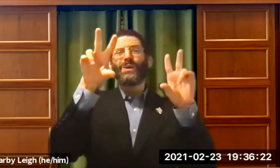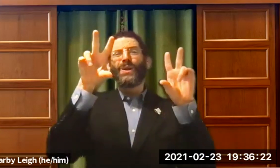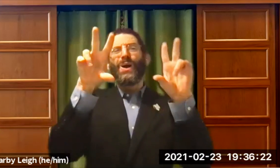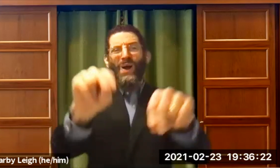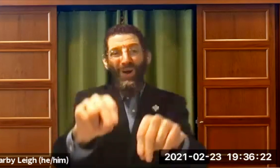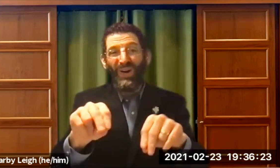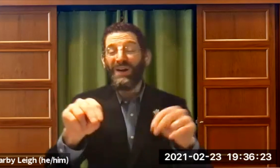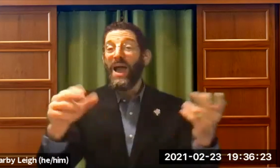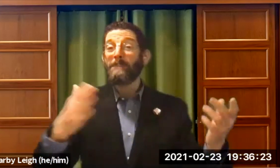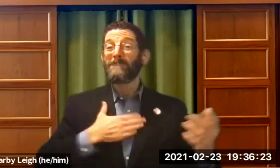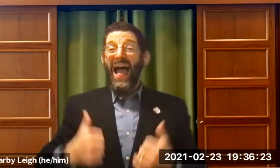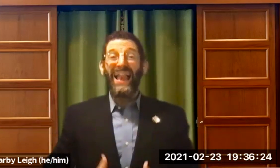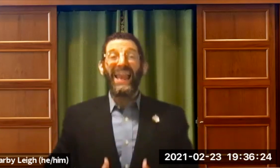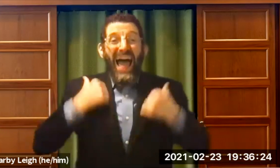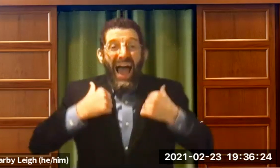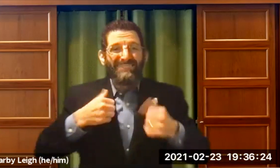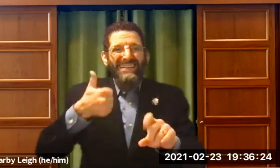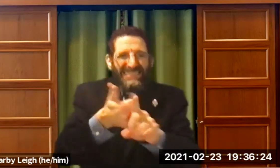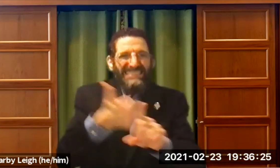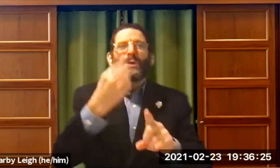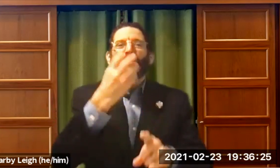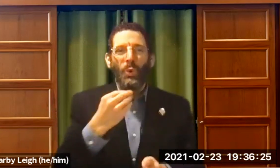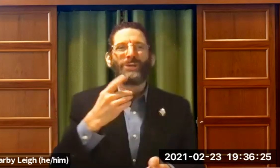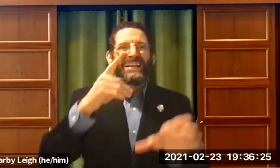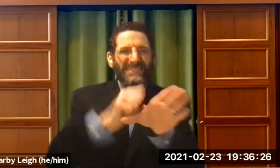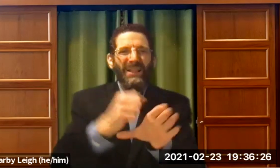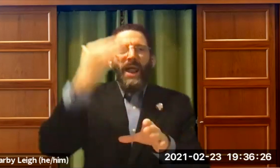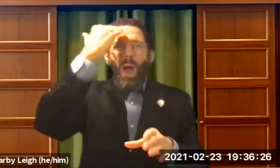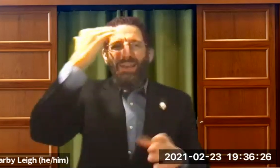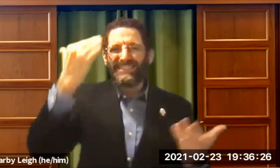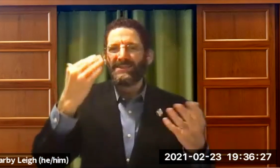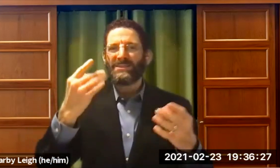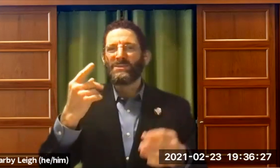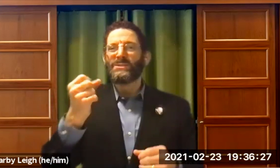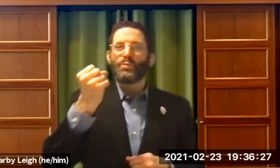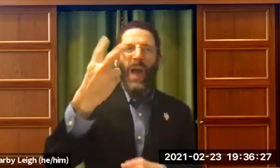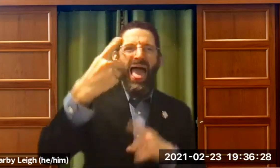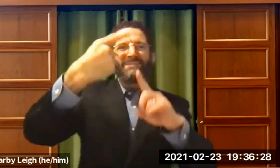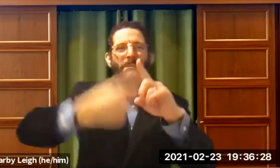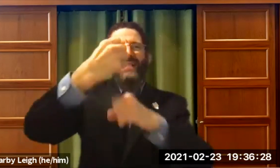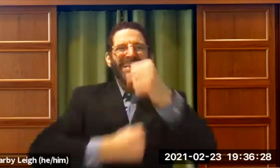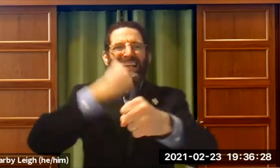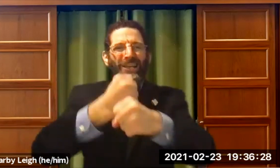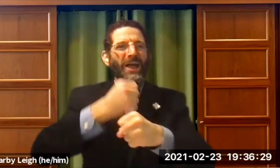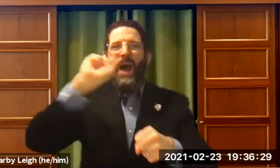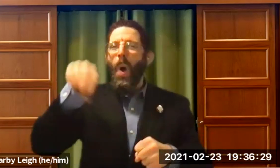But, in February, my life is as a person who is Jewish with a disability.